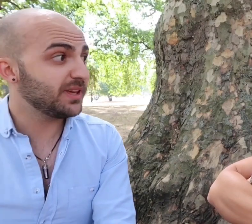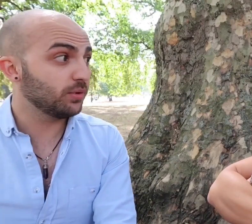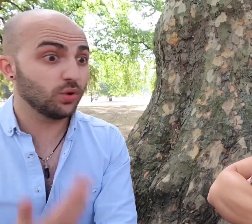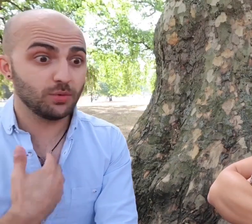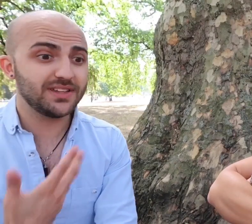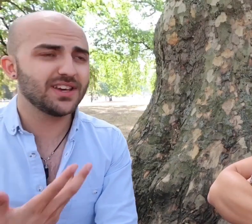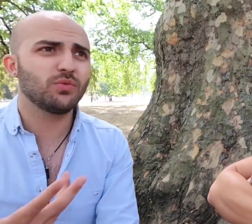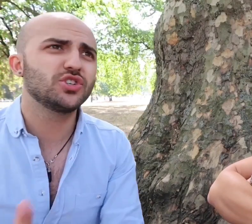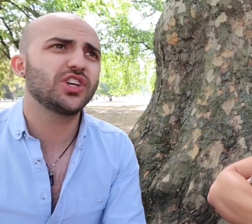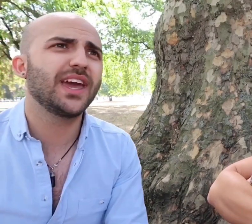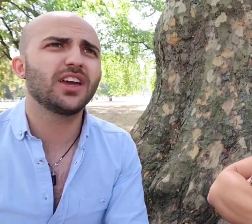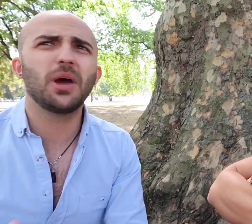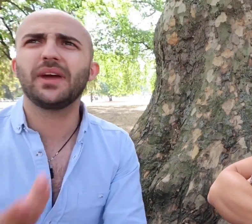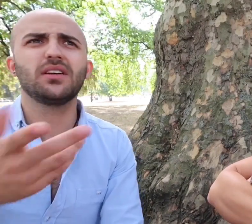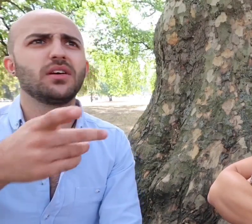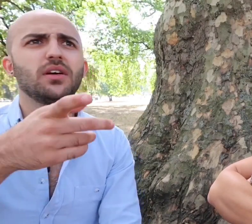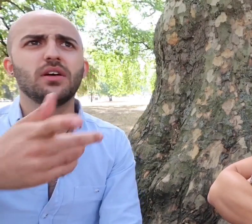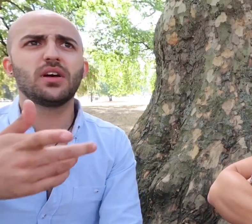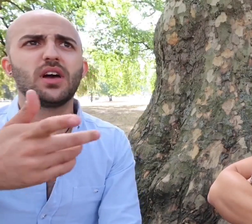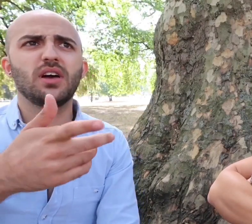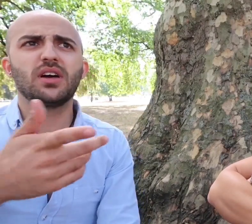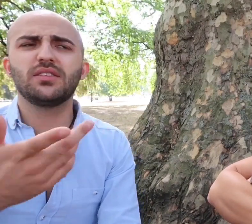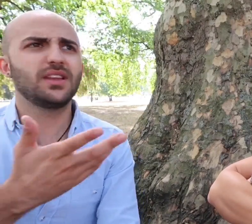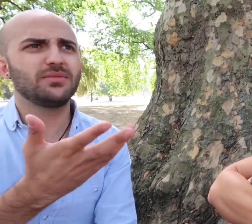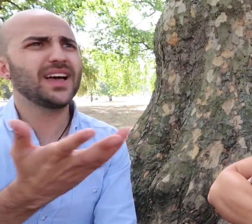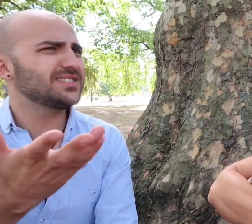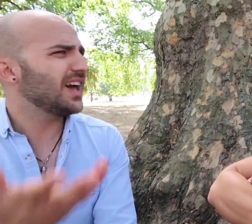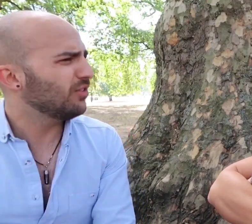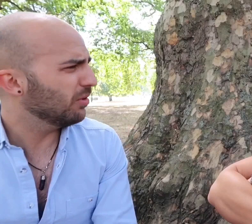people or myself watching it and going, that's terrible.